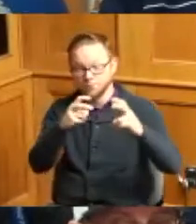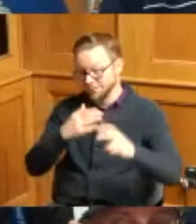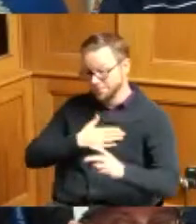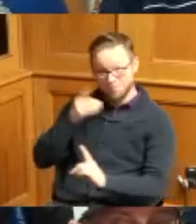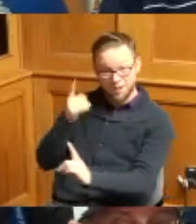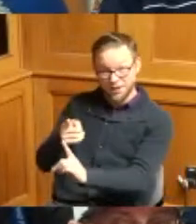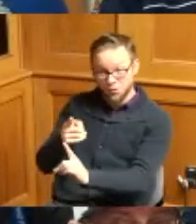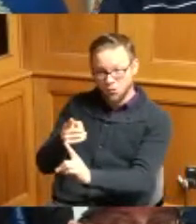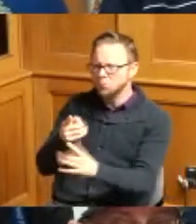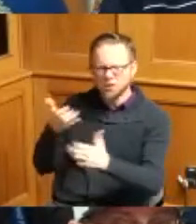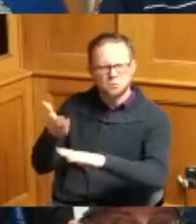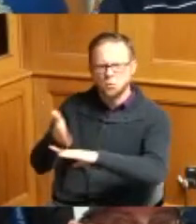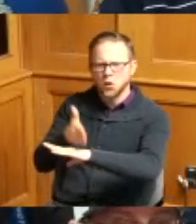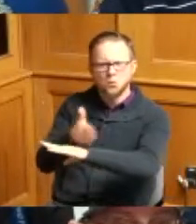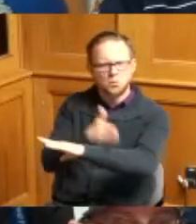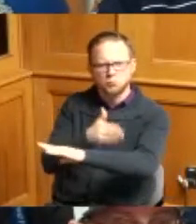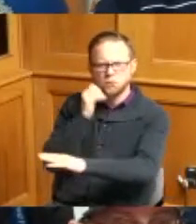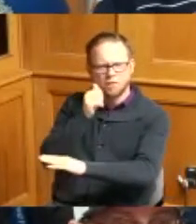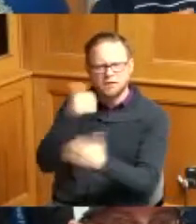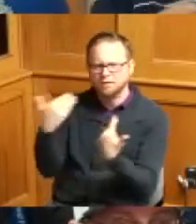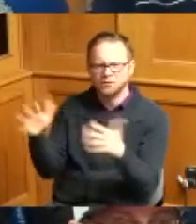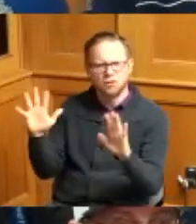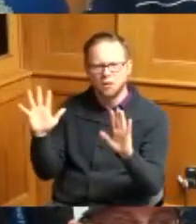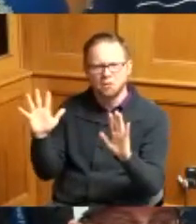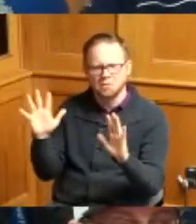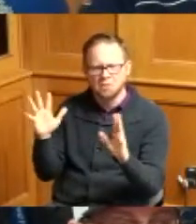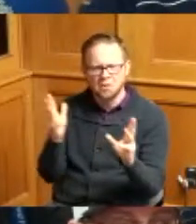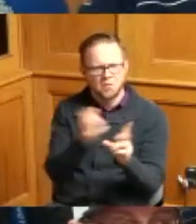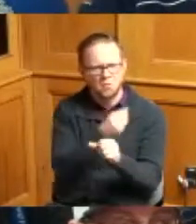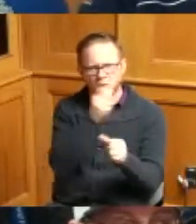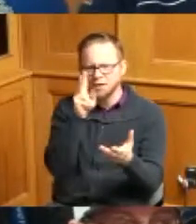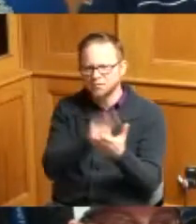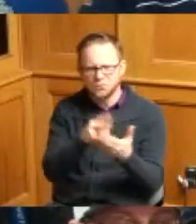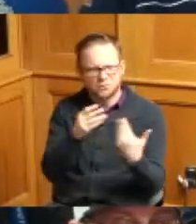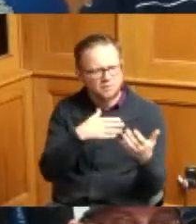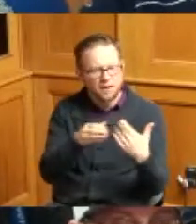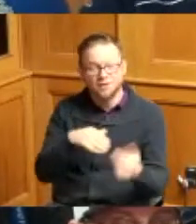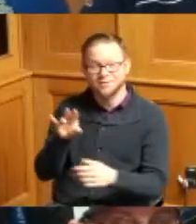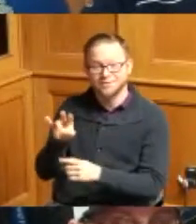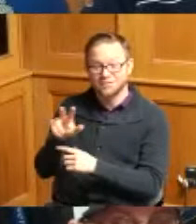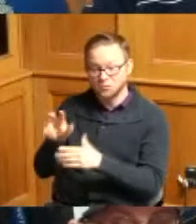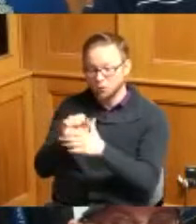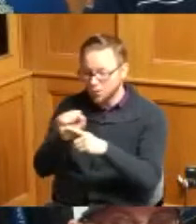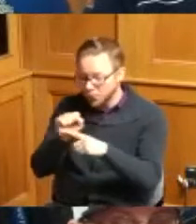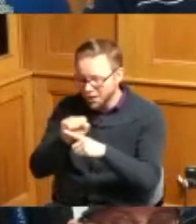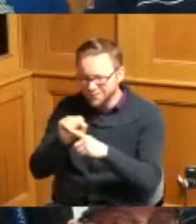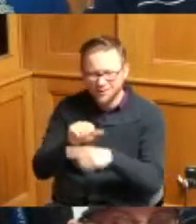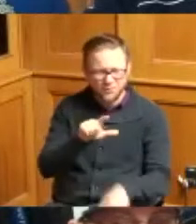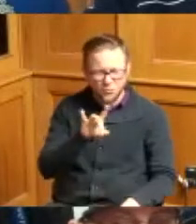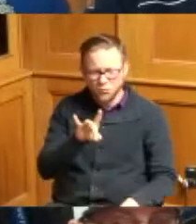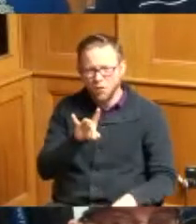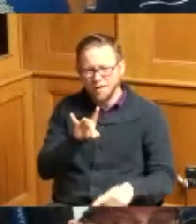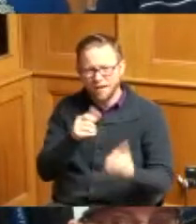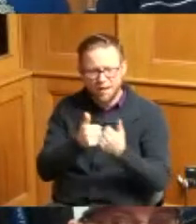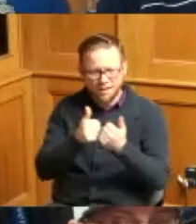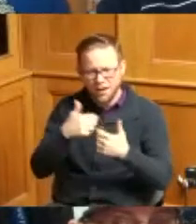to get better every single day 73 practices and 28 games later we were crowned state champions and I